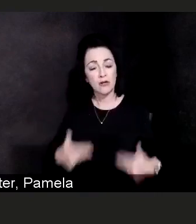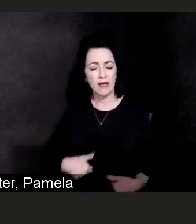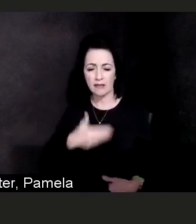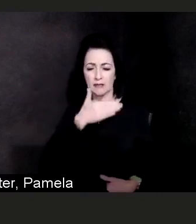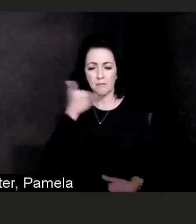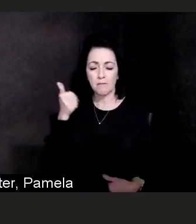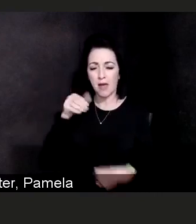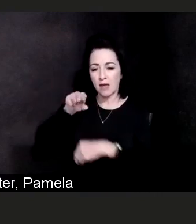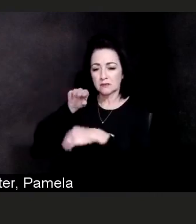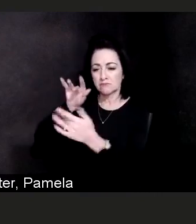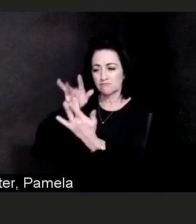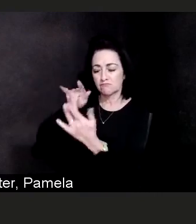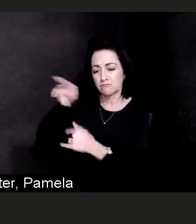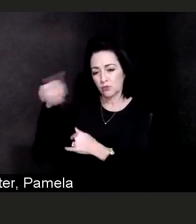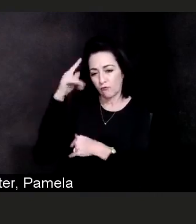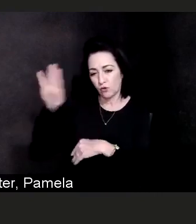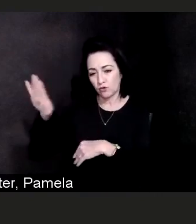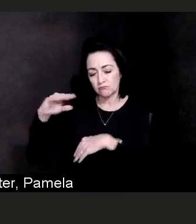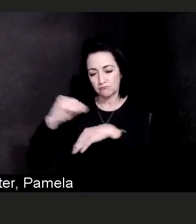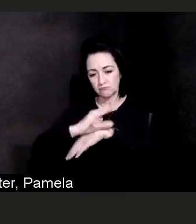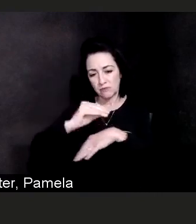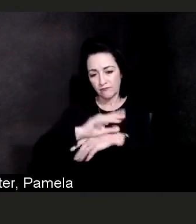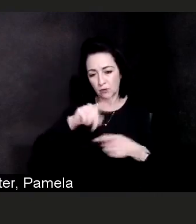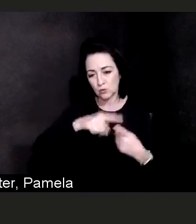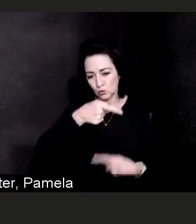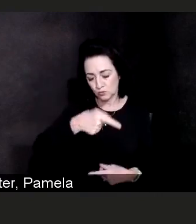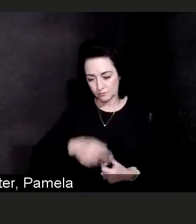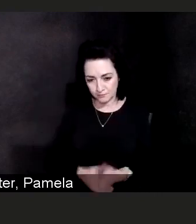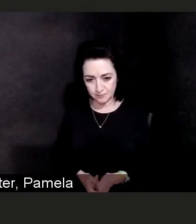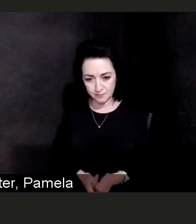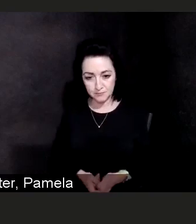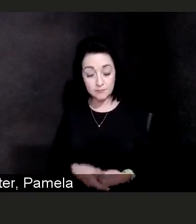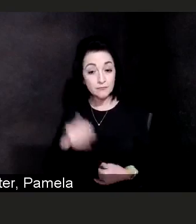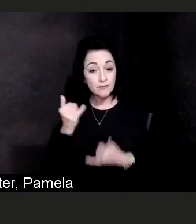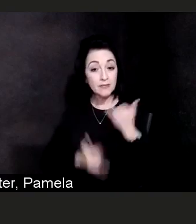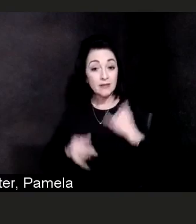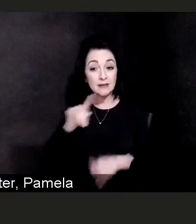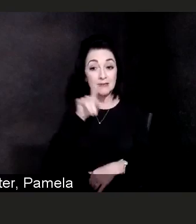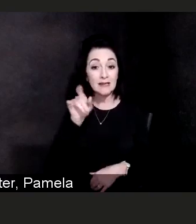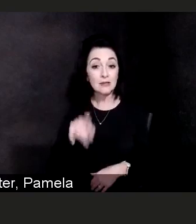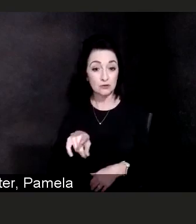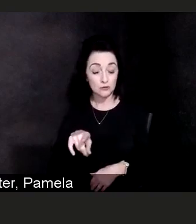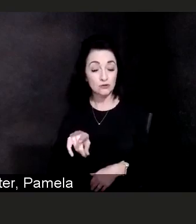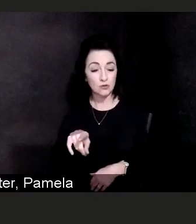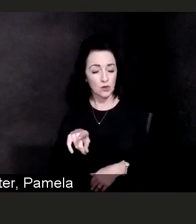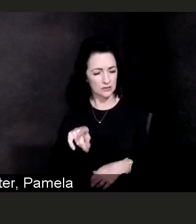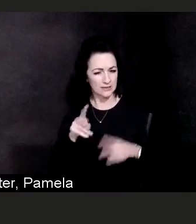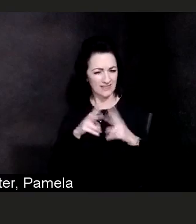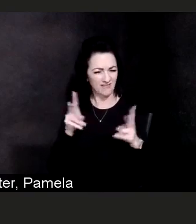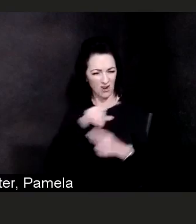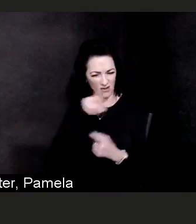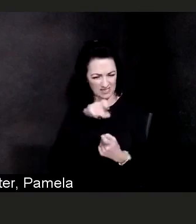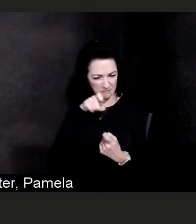The last question is a very specific question and I'm gonna do my best to answer this but I may not do it justice so I apologize.